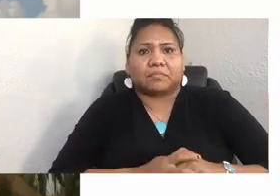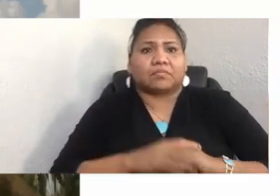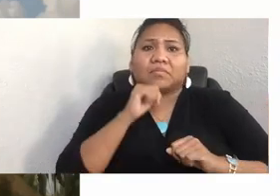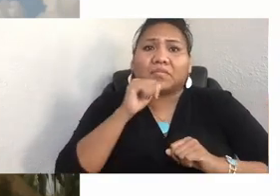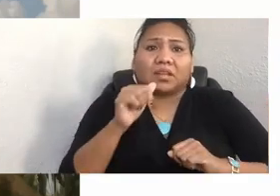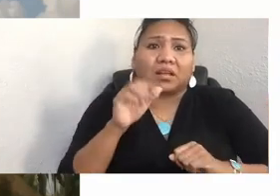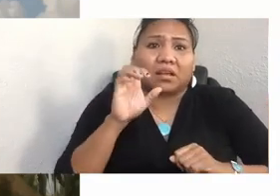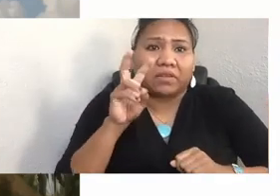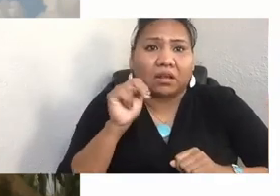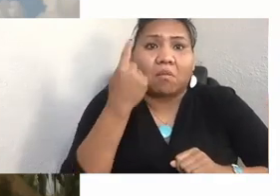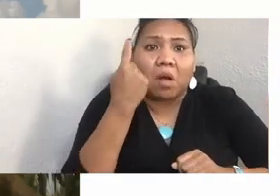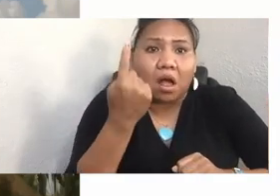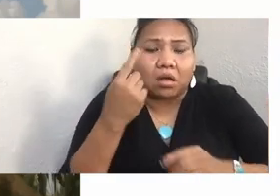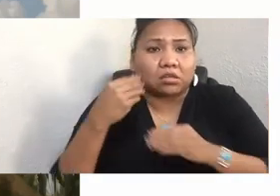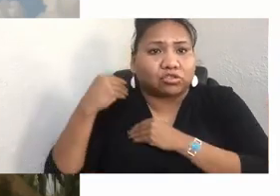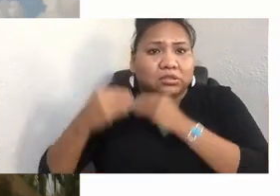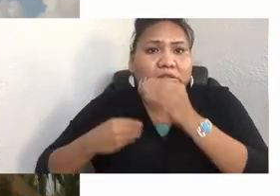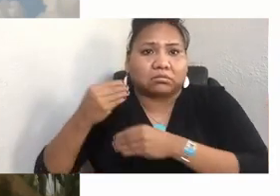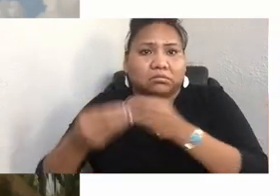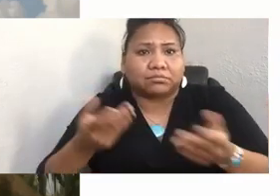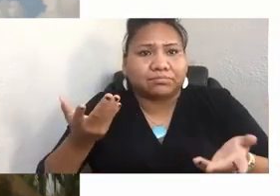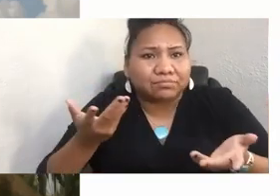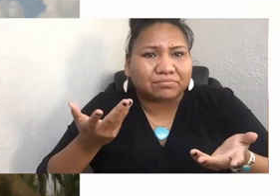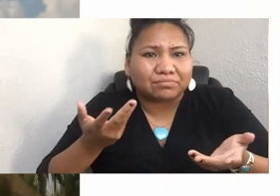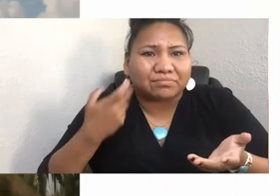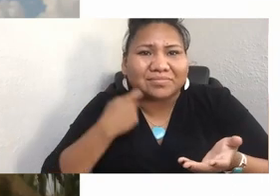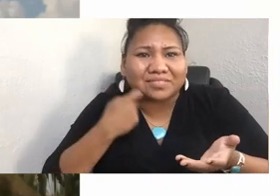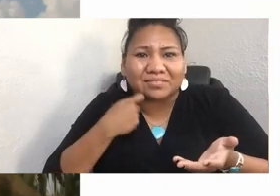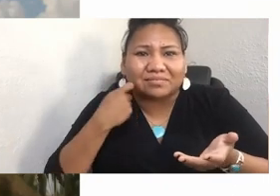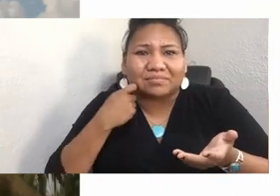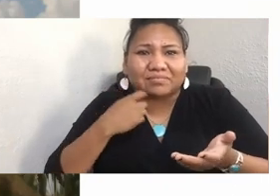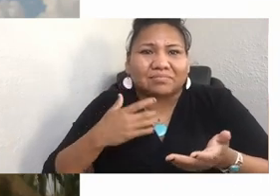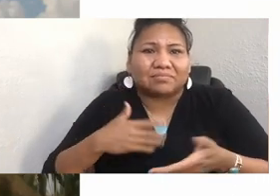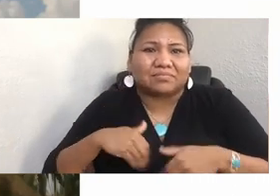The last residential school closed in 1997.